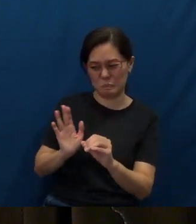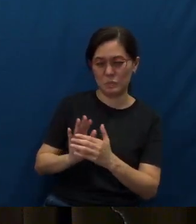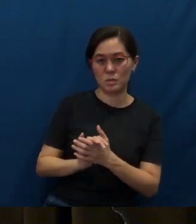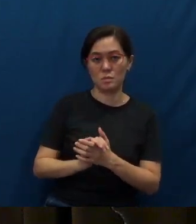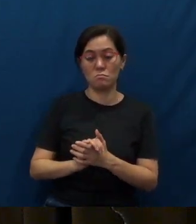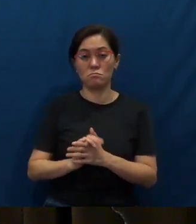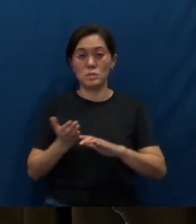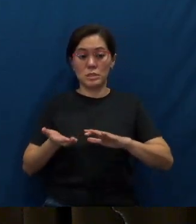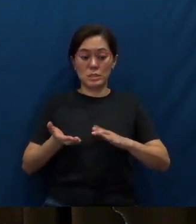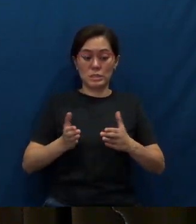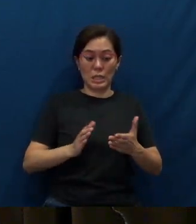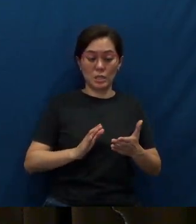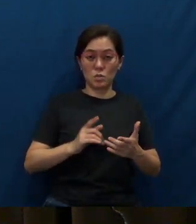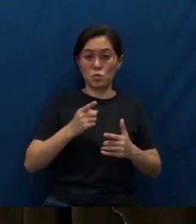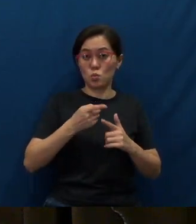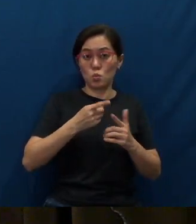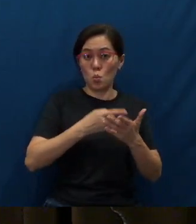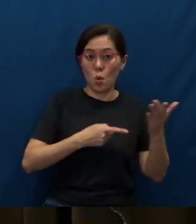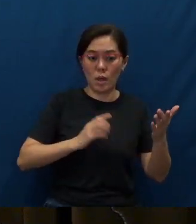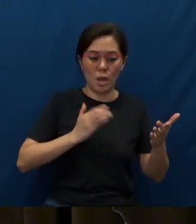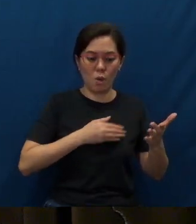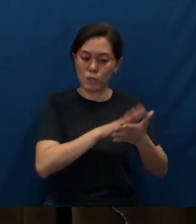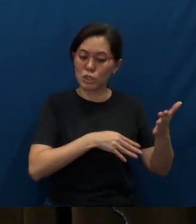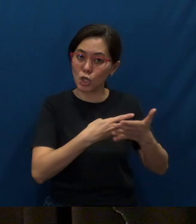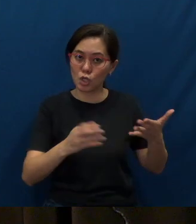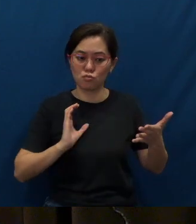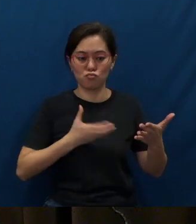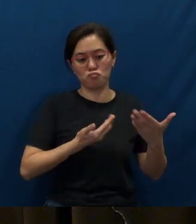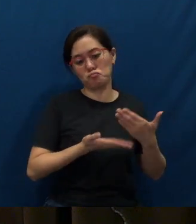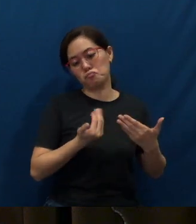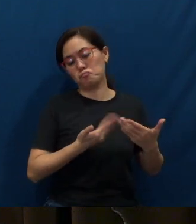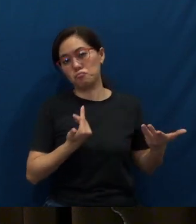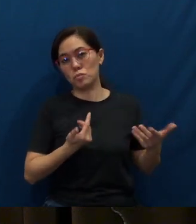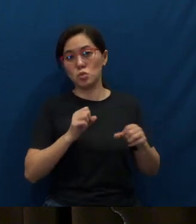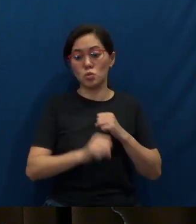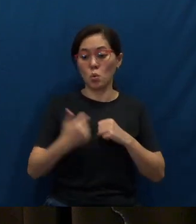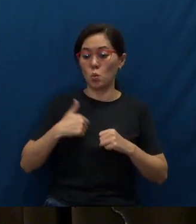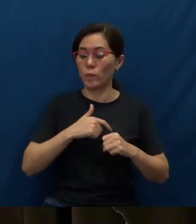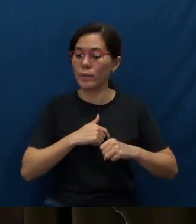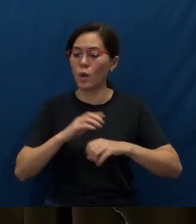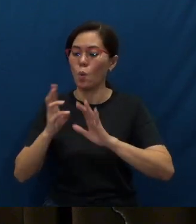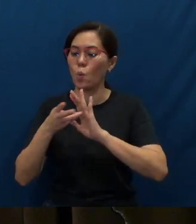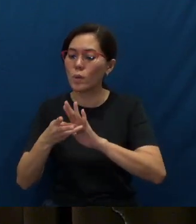Dying to our schedules, our convenience, so that we can witness for Christ.